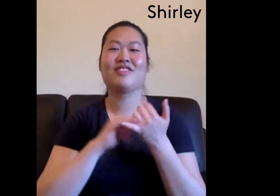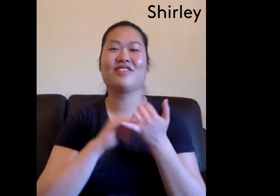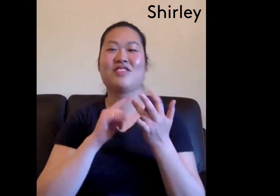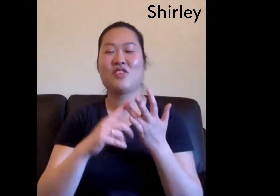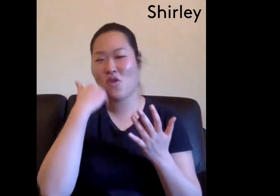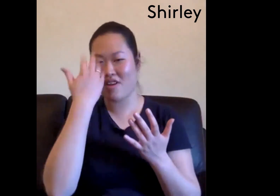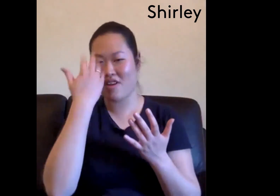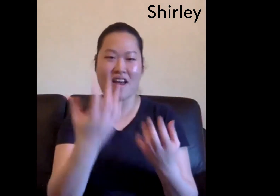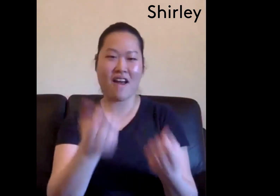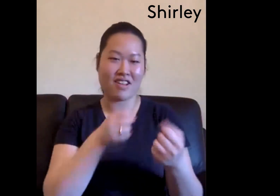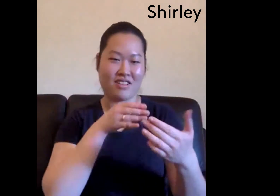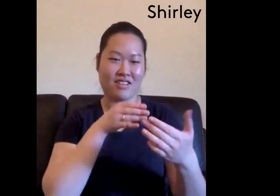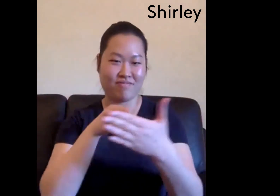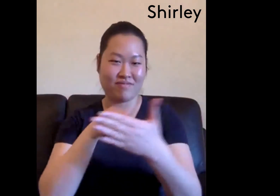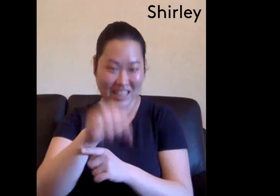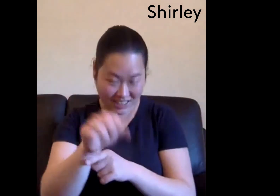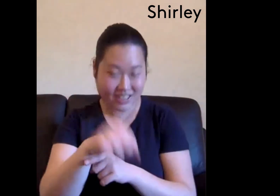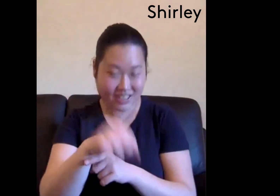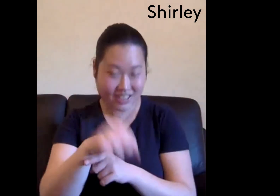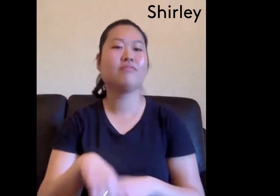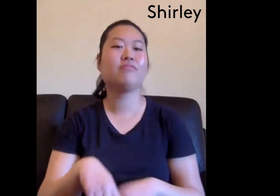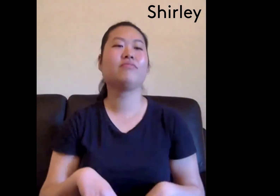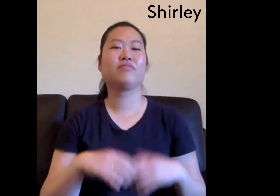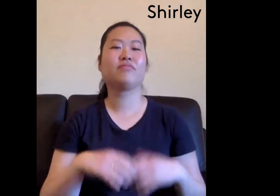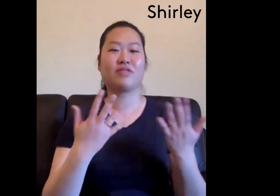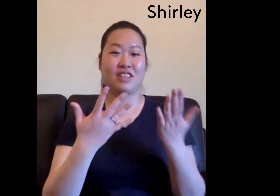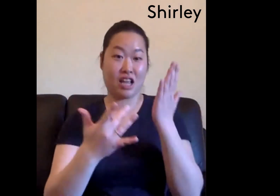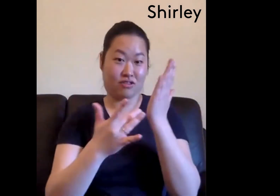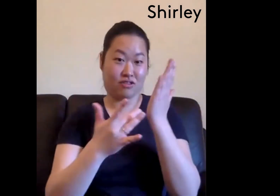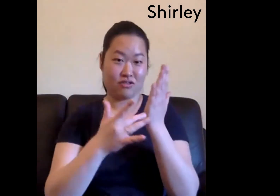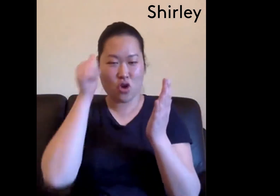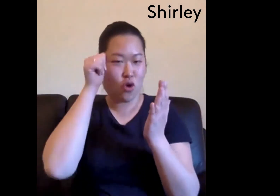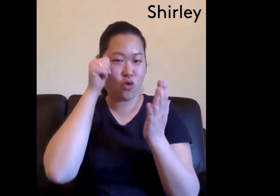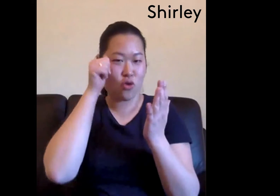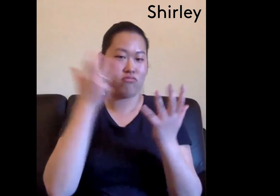Online is not perfect So there's always barriers there